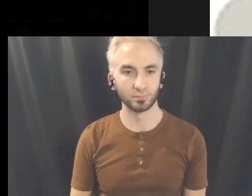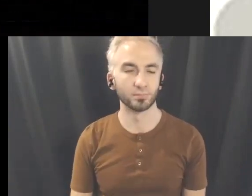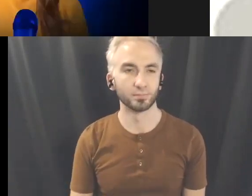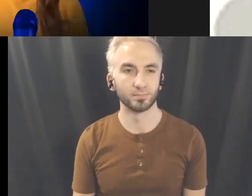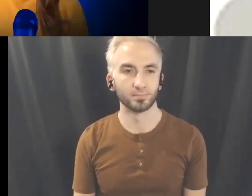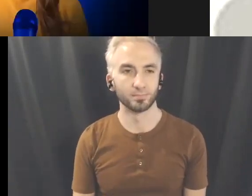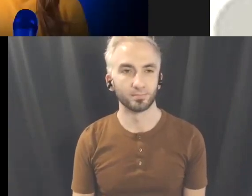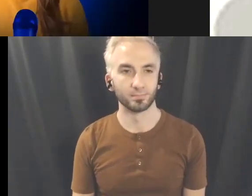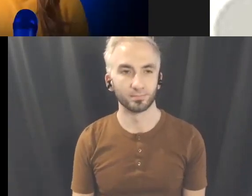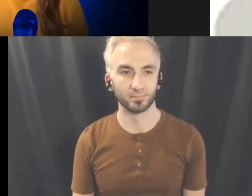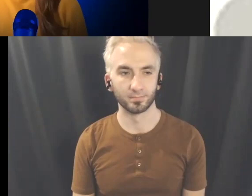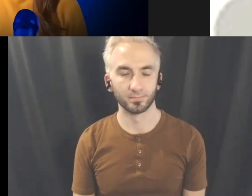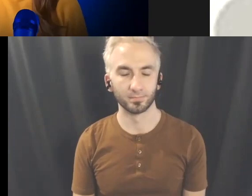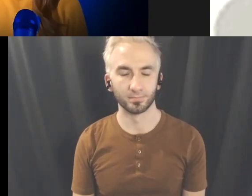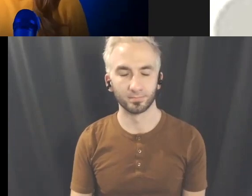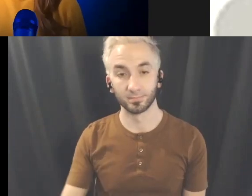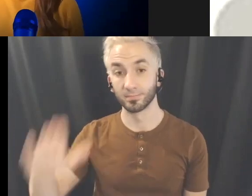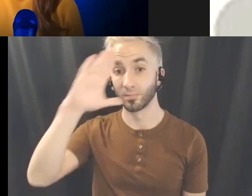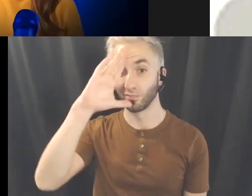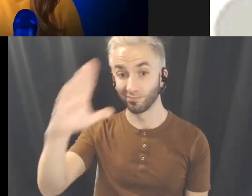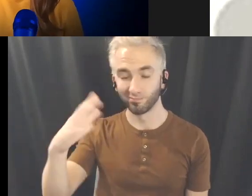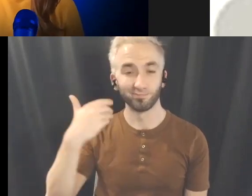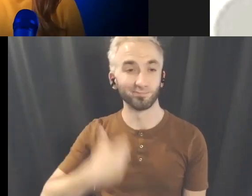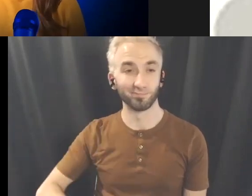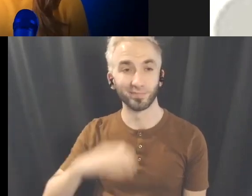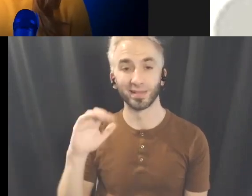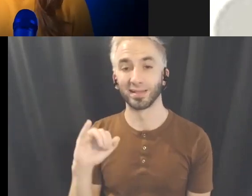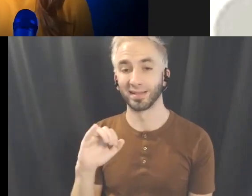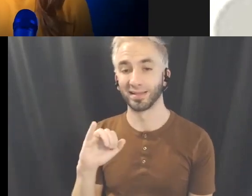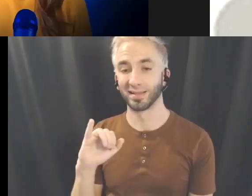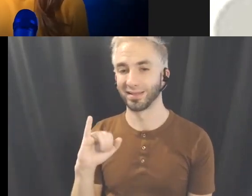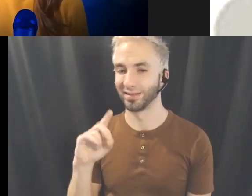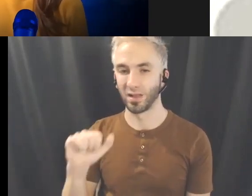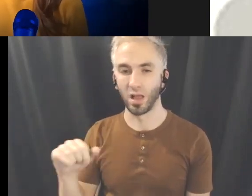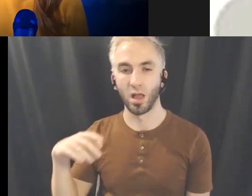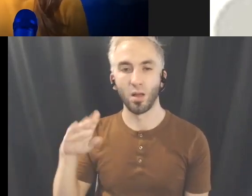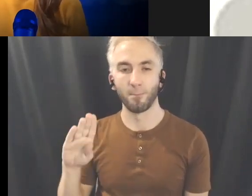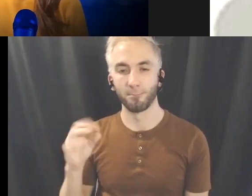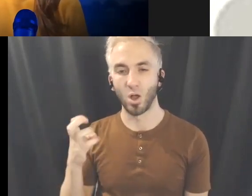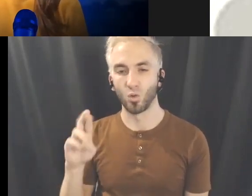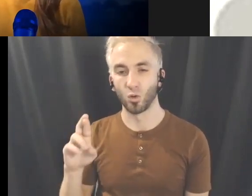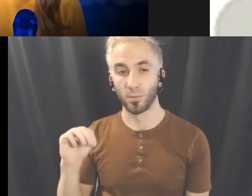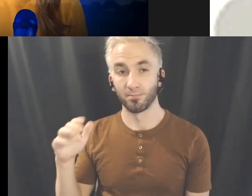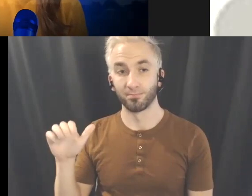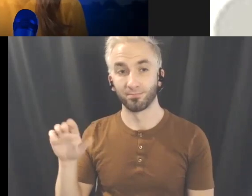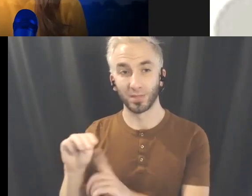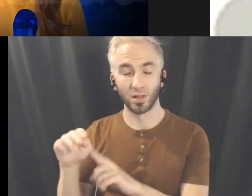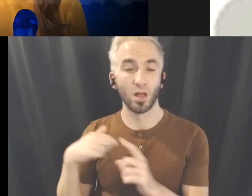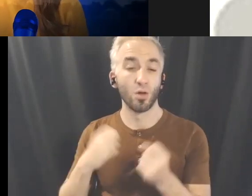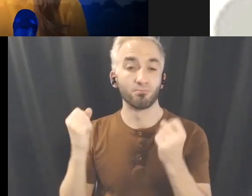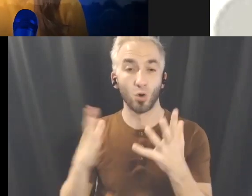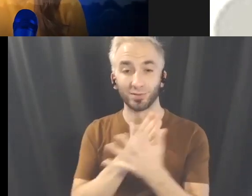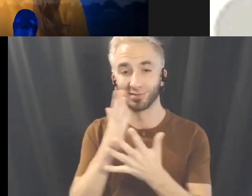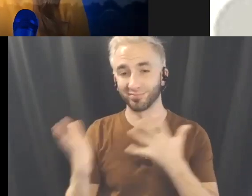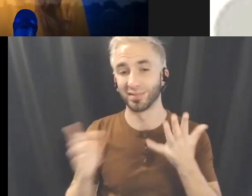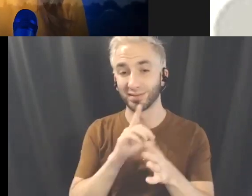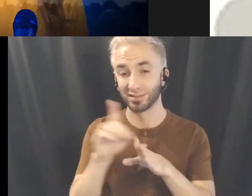I'm a multi-disciplinary performance and new media artist crafting